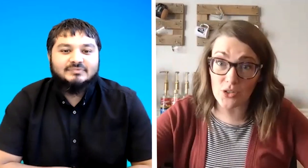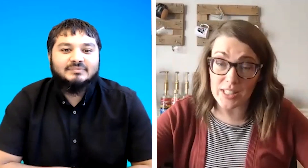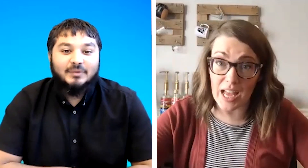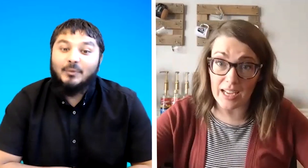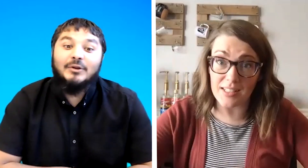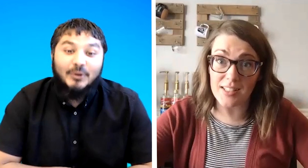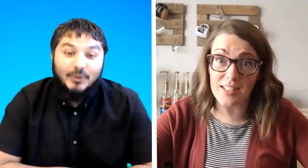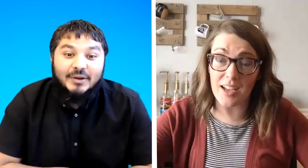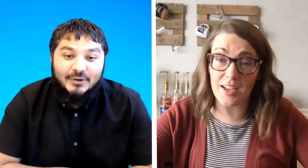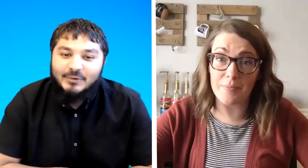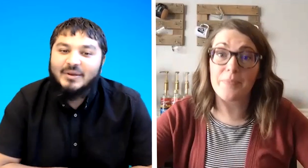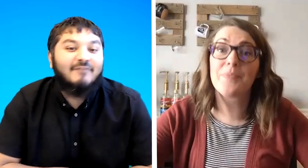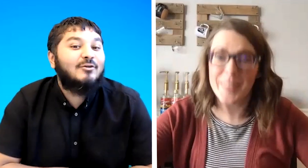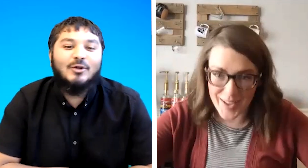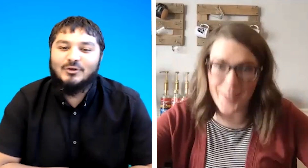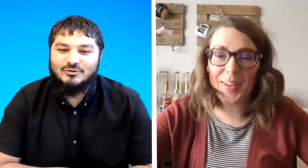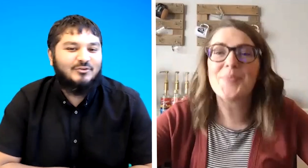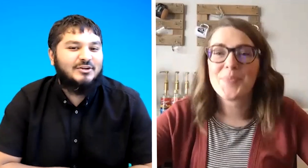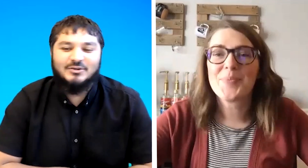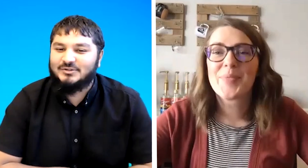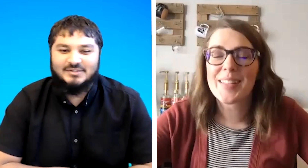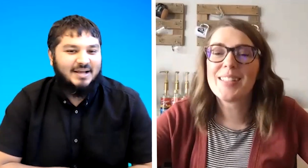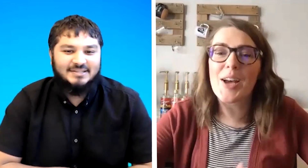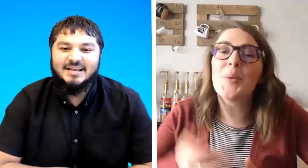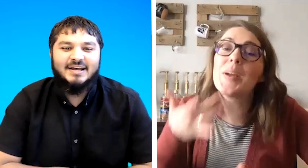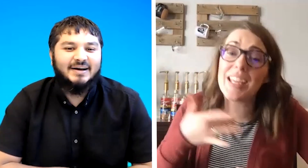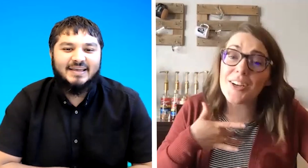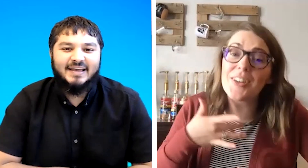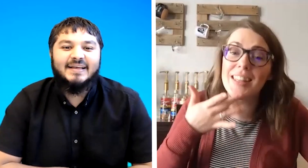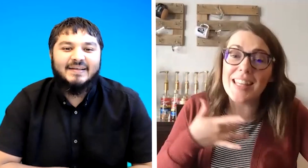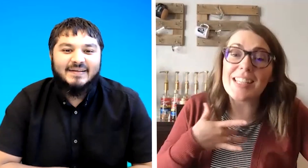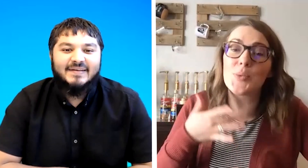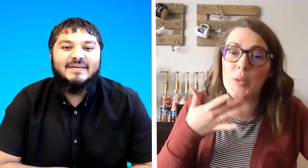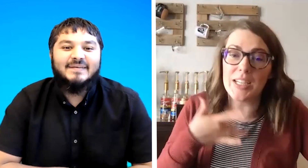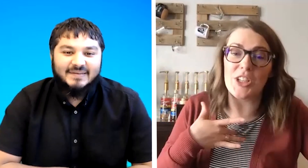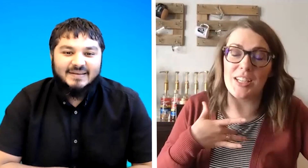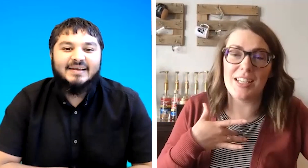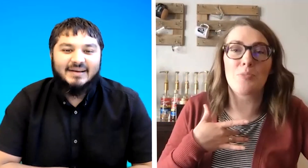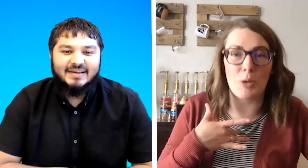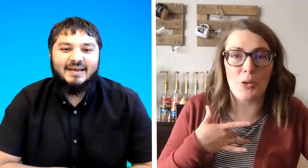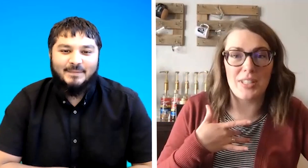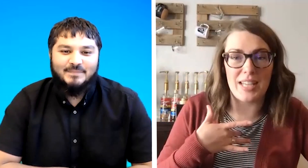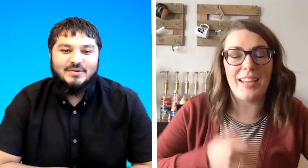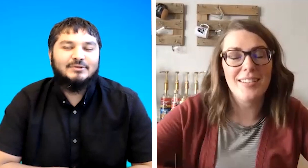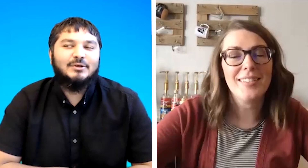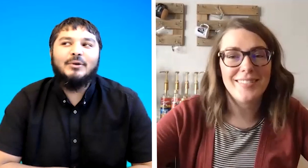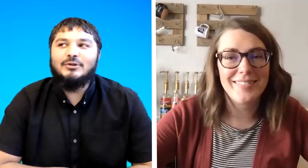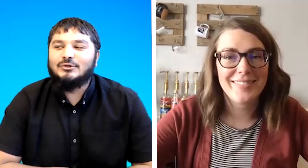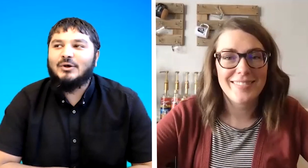science we do we have a lot of regional sciences here in this region is birthday so we do so i'll